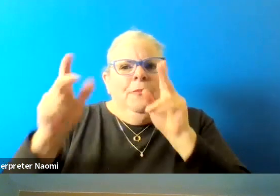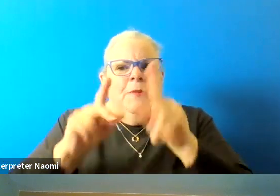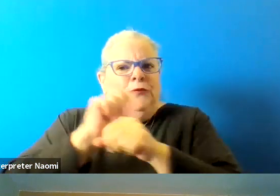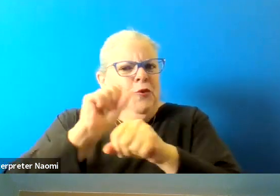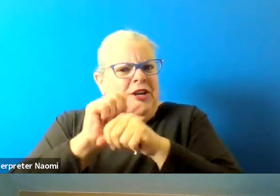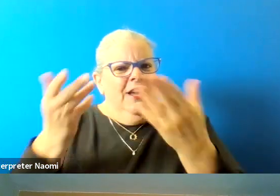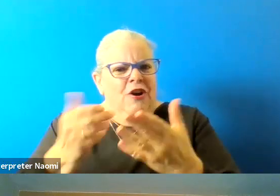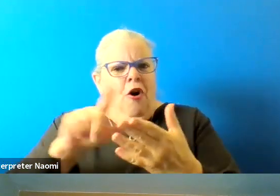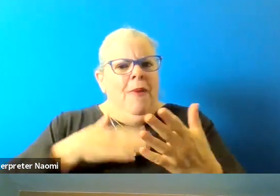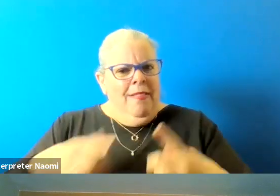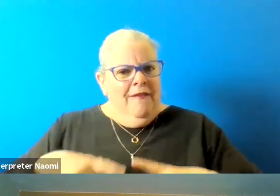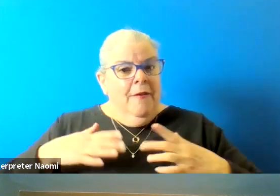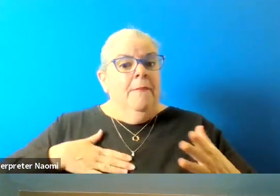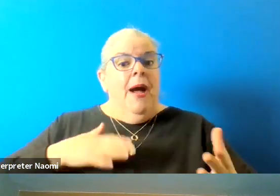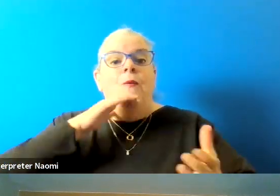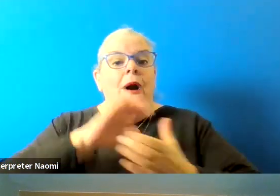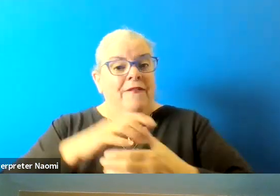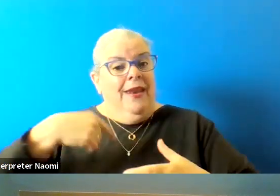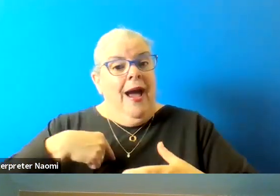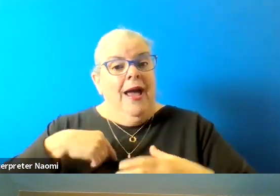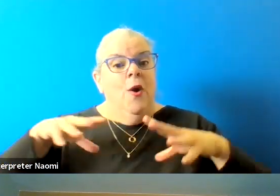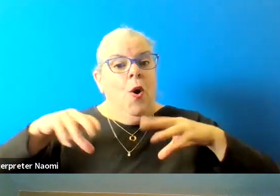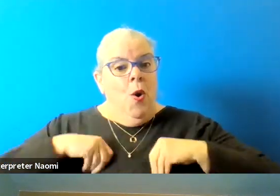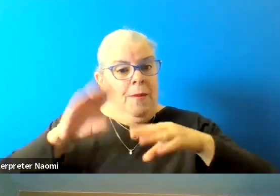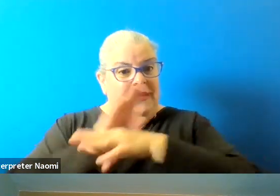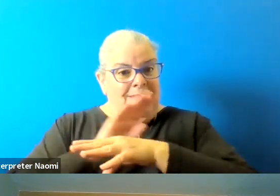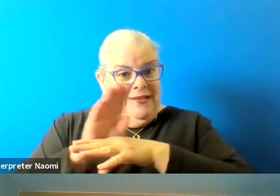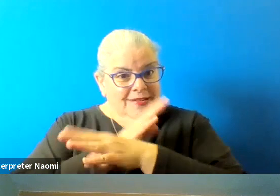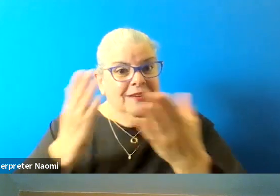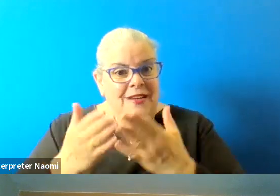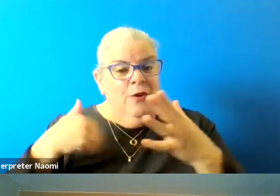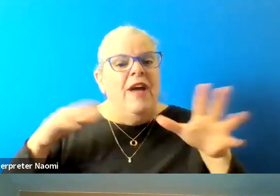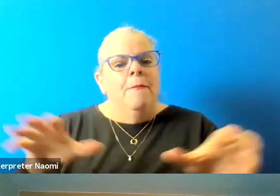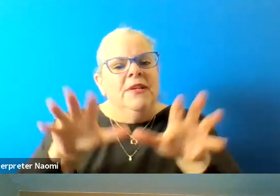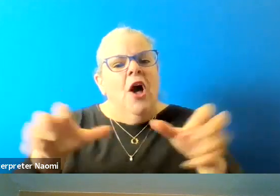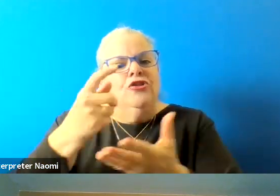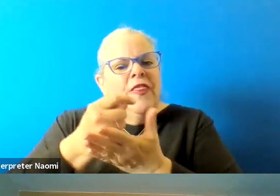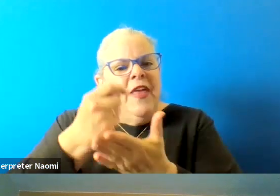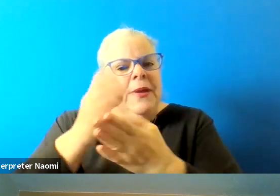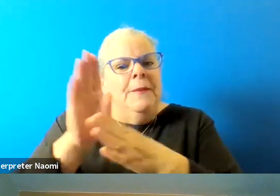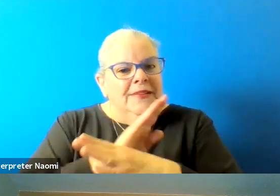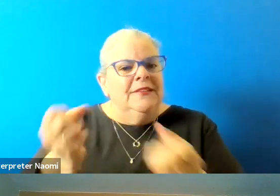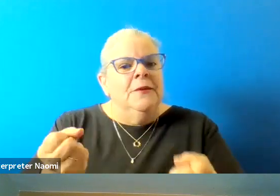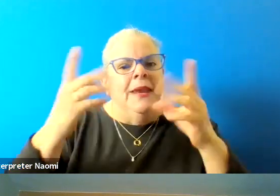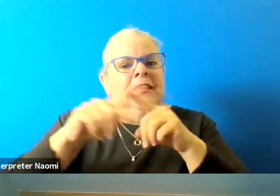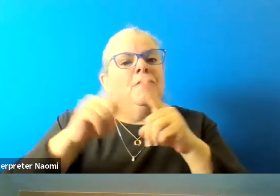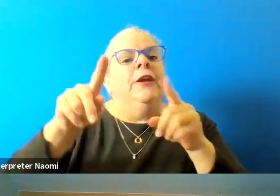My wife and I are business owners as well, we have a massage therapy business with multiple locations in town.